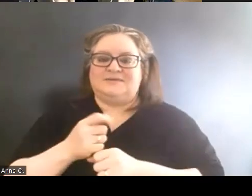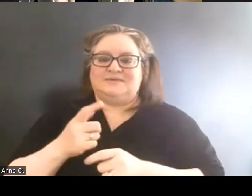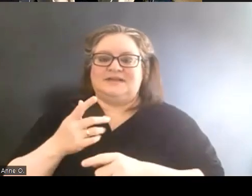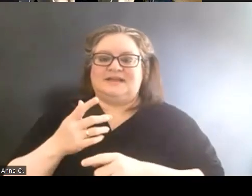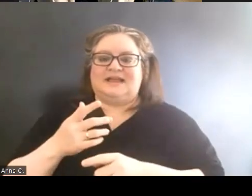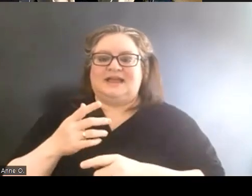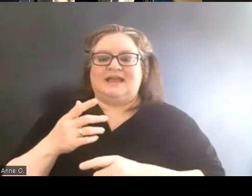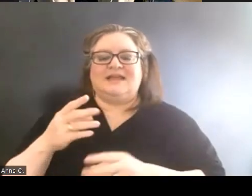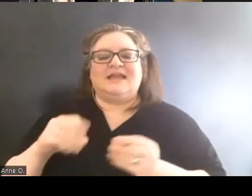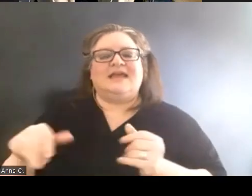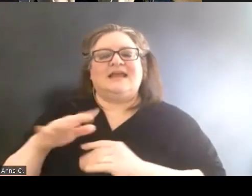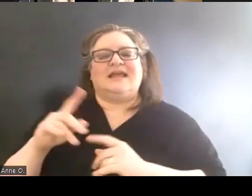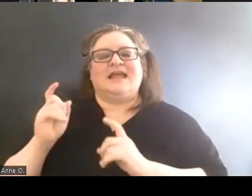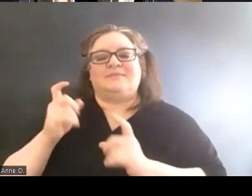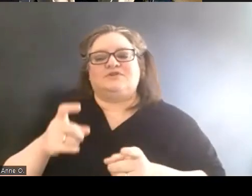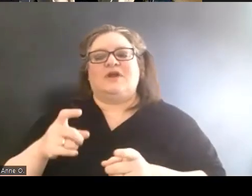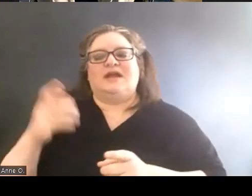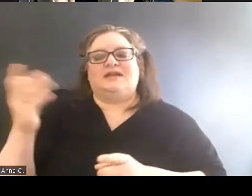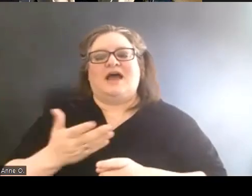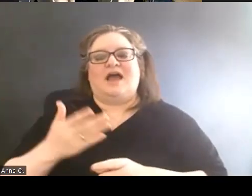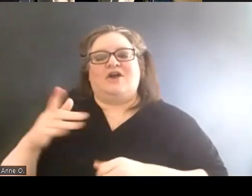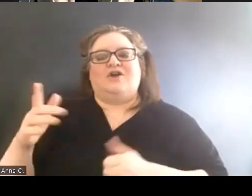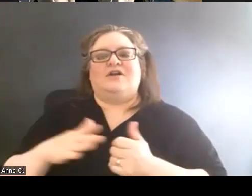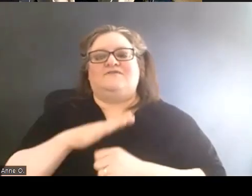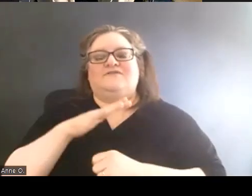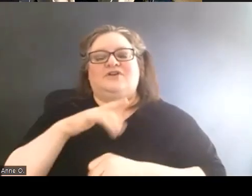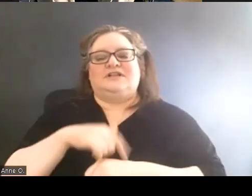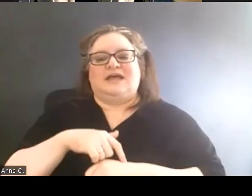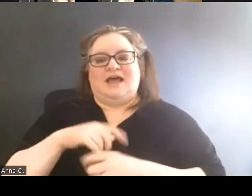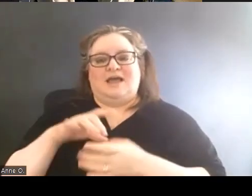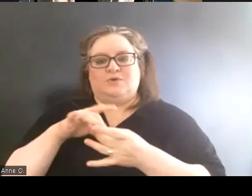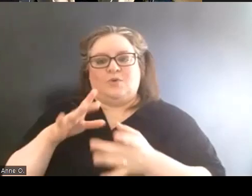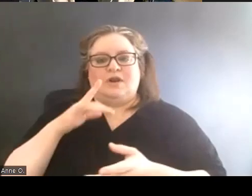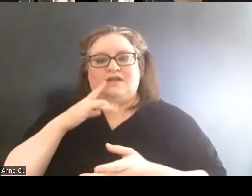to hire a full-time coordinator for the center